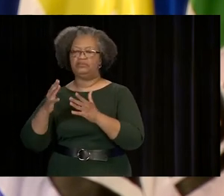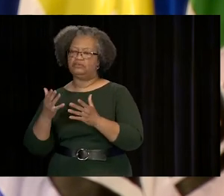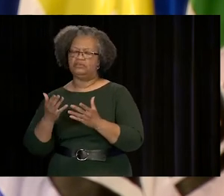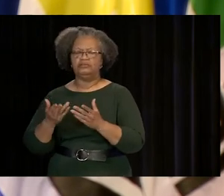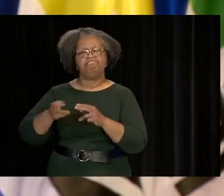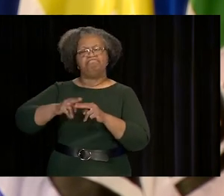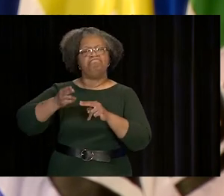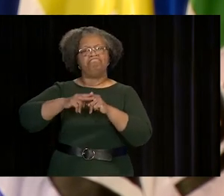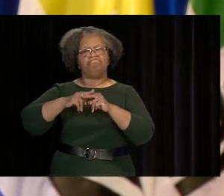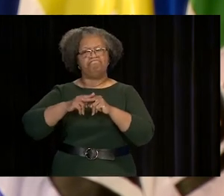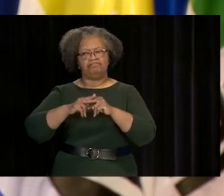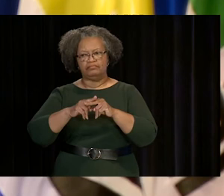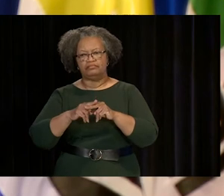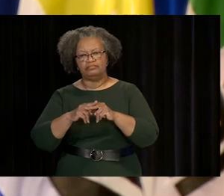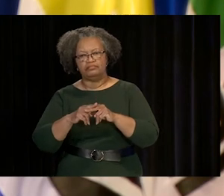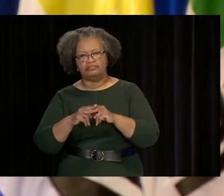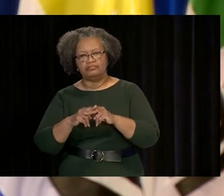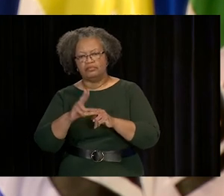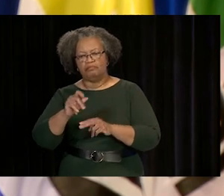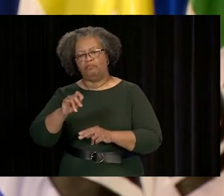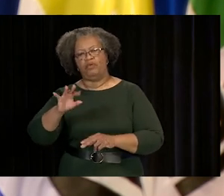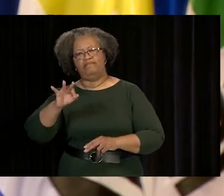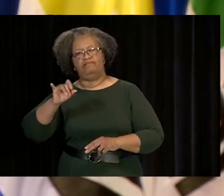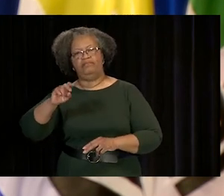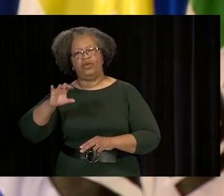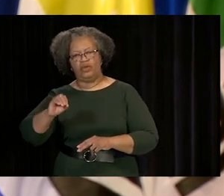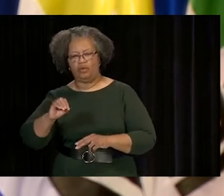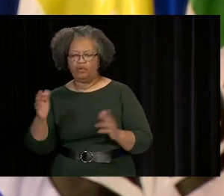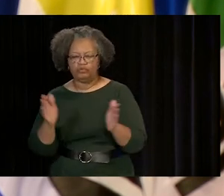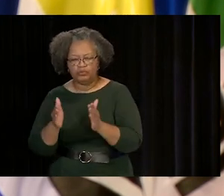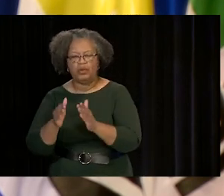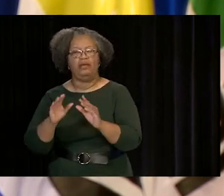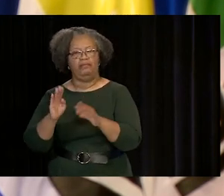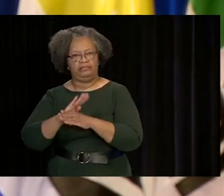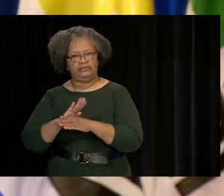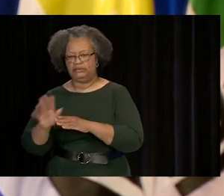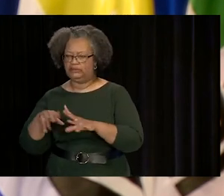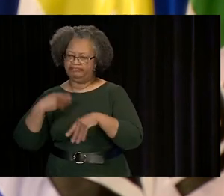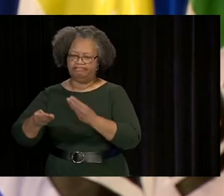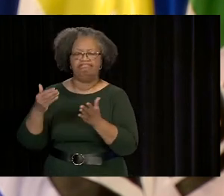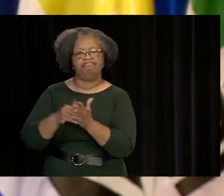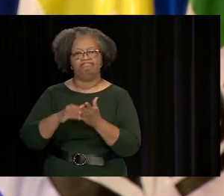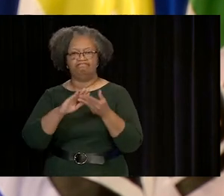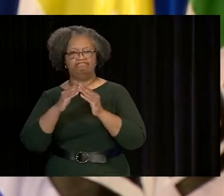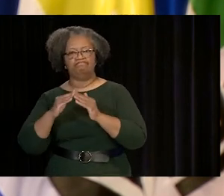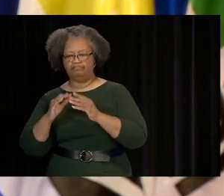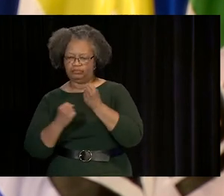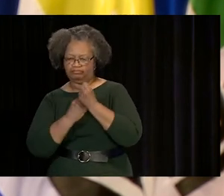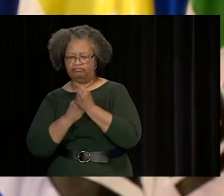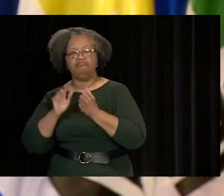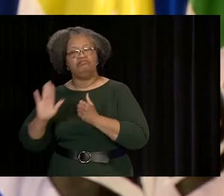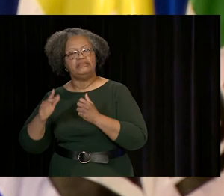AND IS AN INVESTOR IN AN EVER-GROWING PORTFOLIO OF SMALL BUSINESSES. MARK GIVES BACK TO THE COMMUNITIES